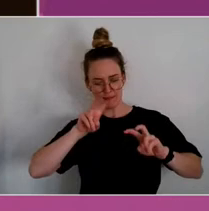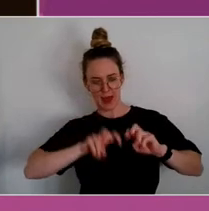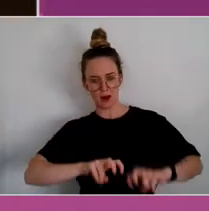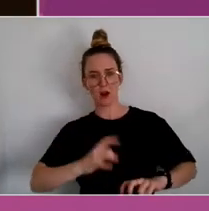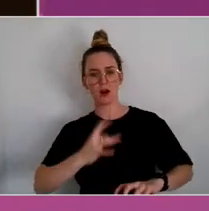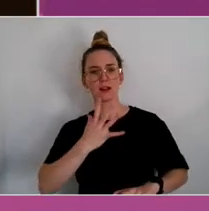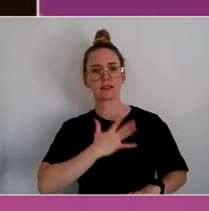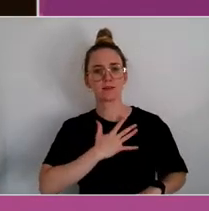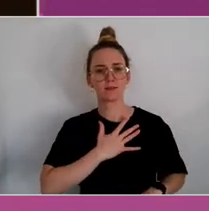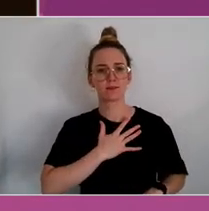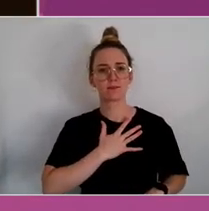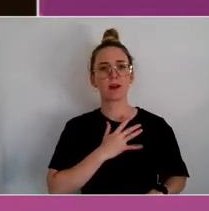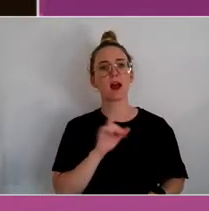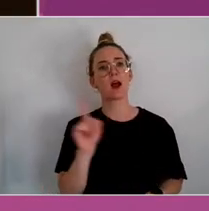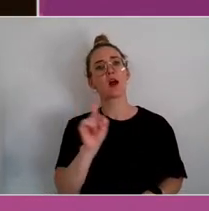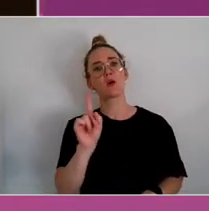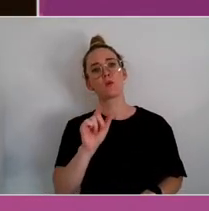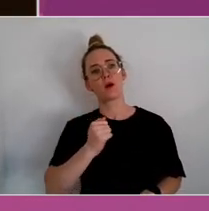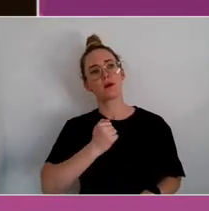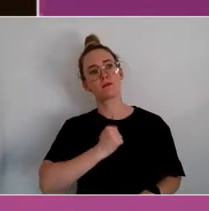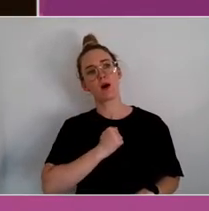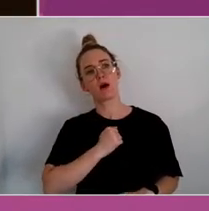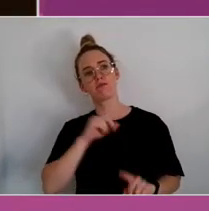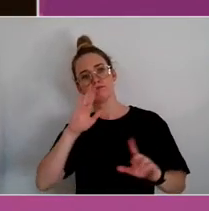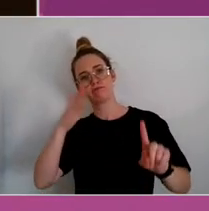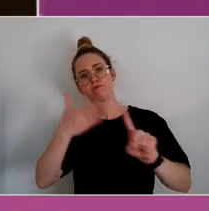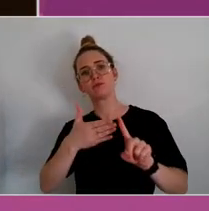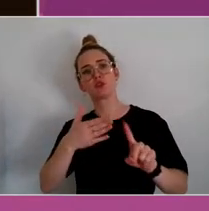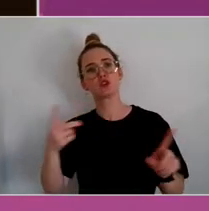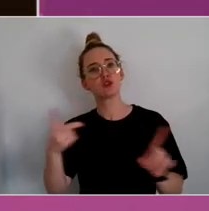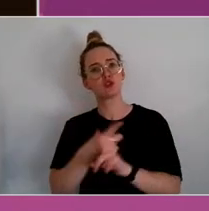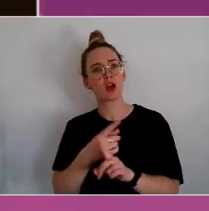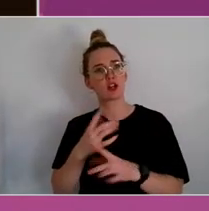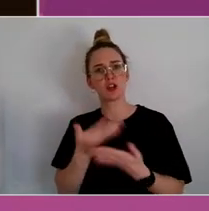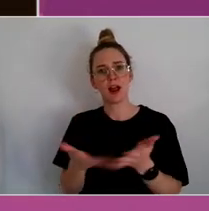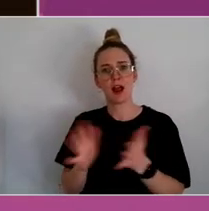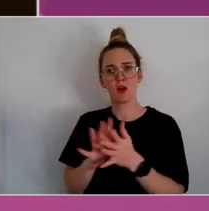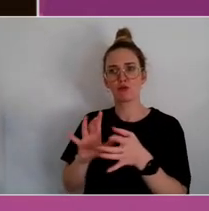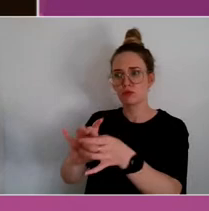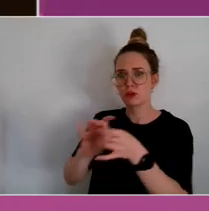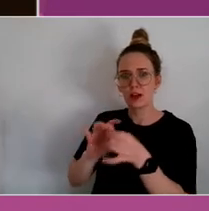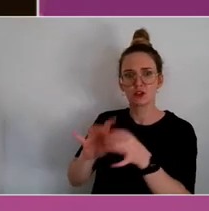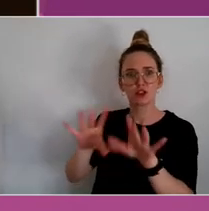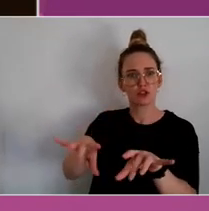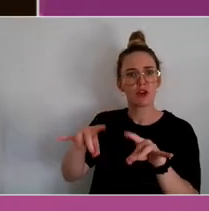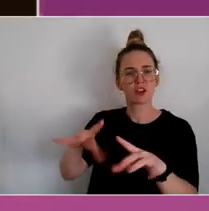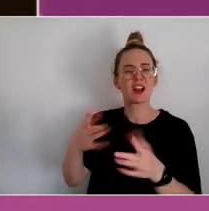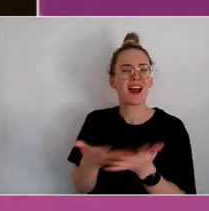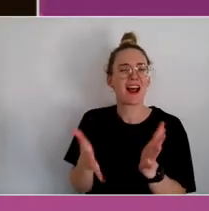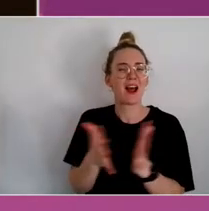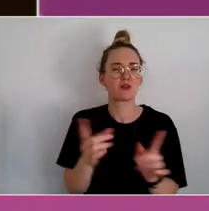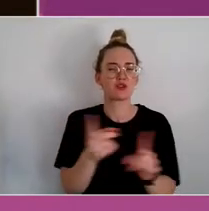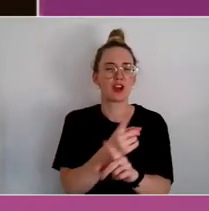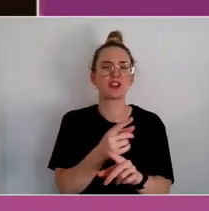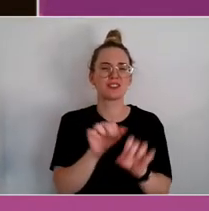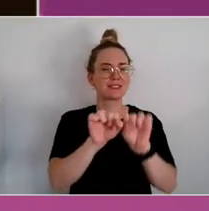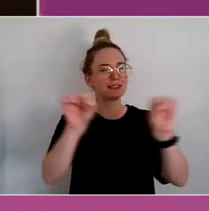agency can be to change race relations in Australia and change systems. That's fascinating.